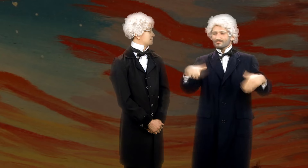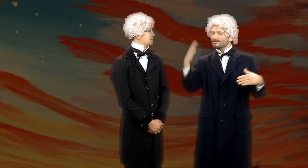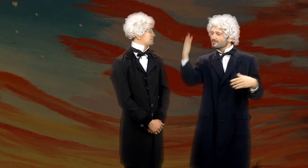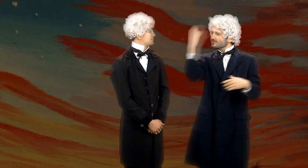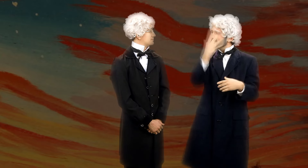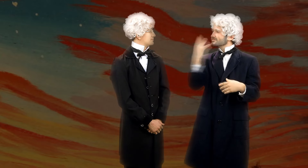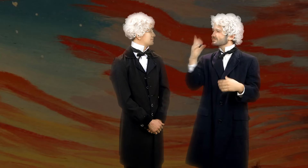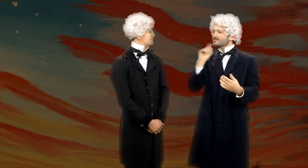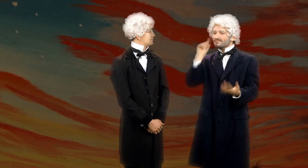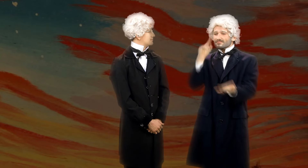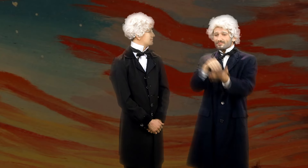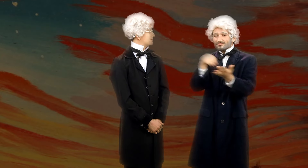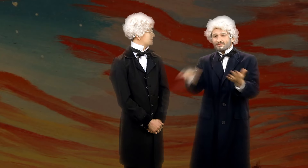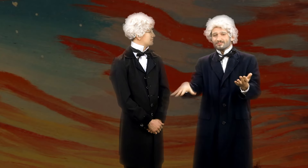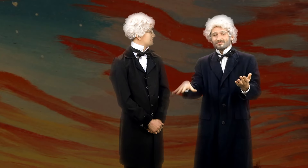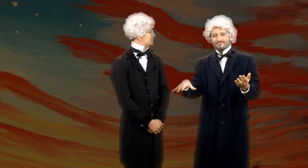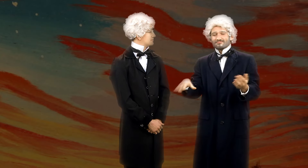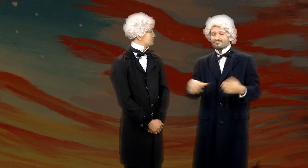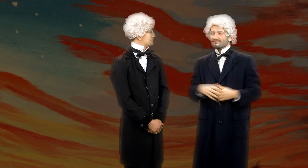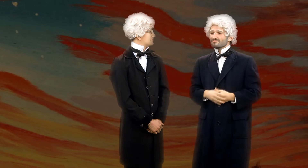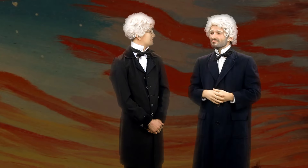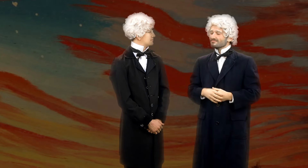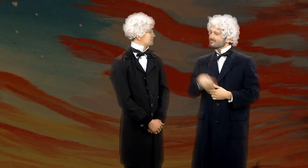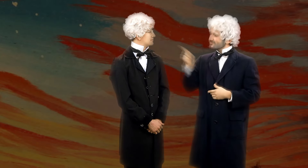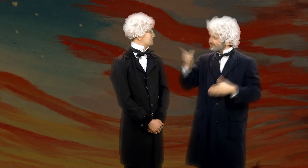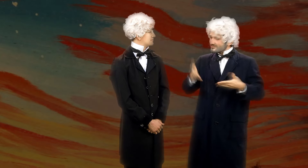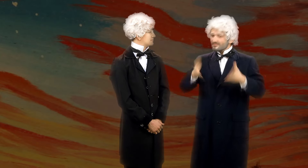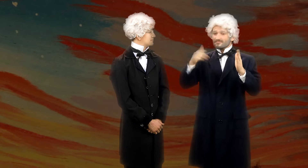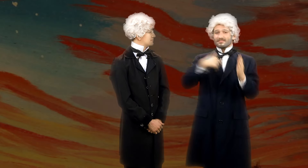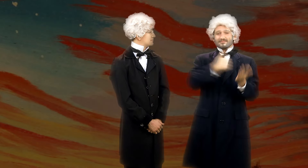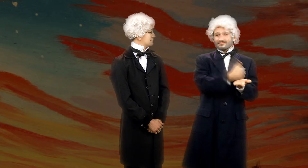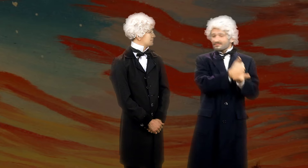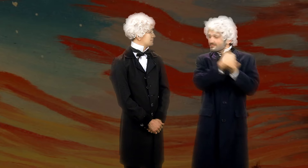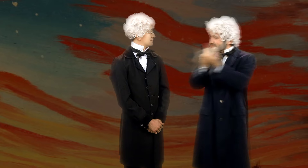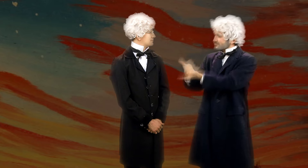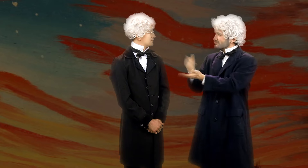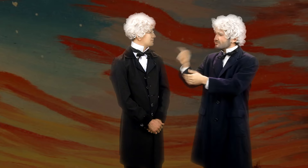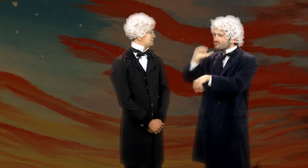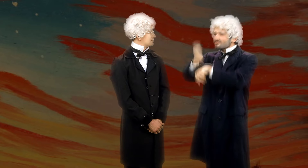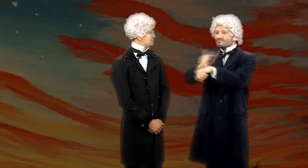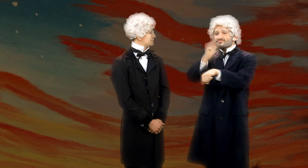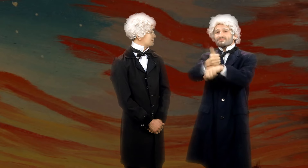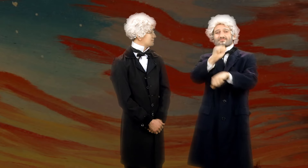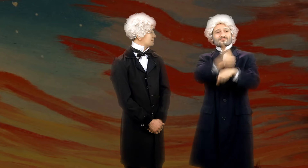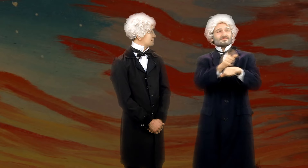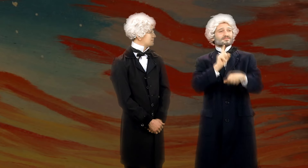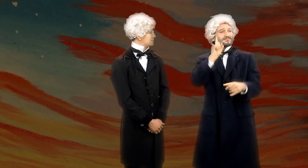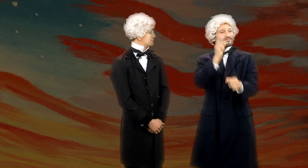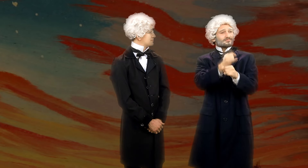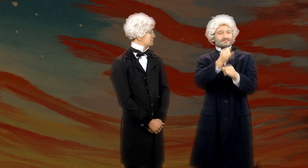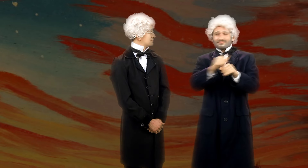to our beloved deaf children. You allowed me to help you set up many schools